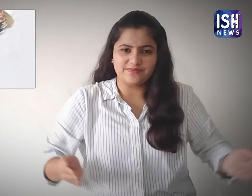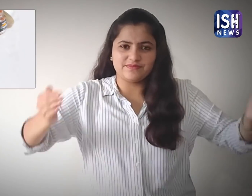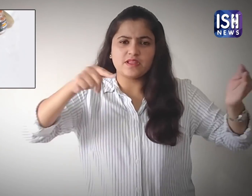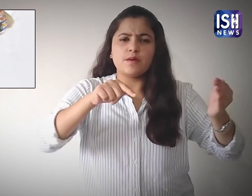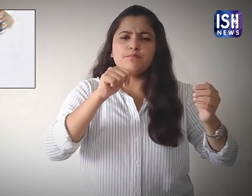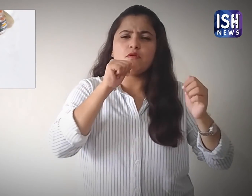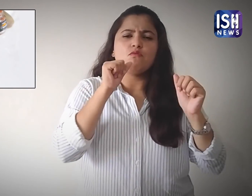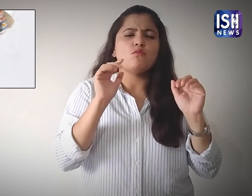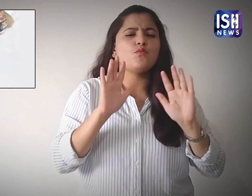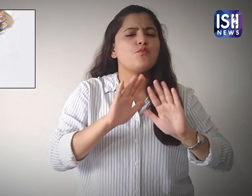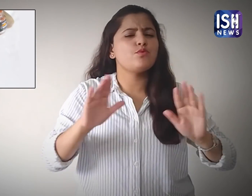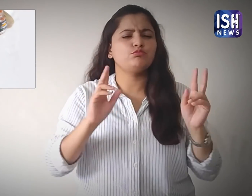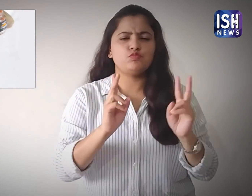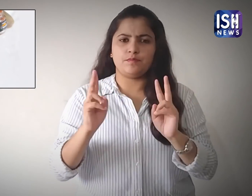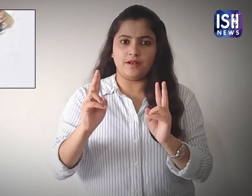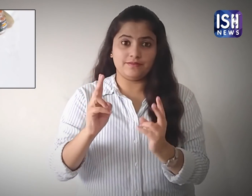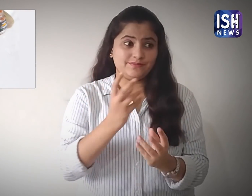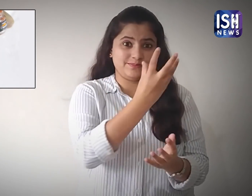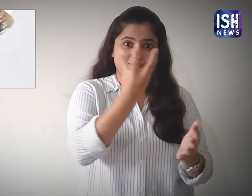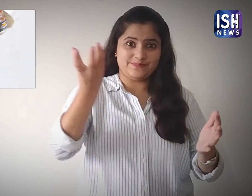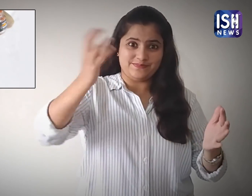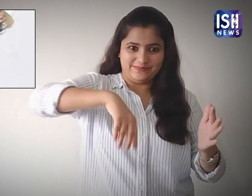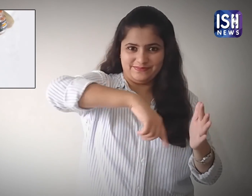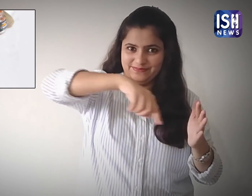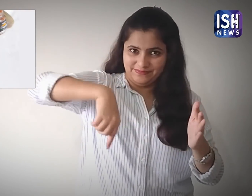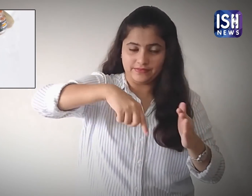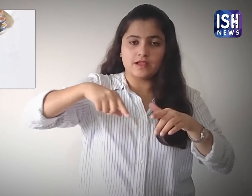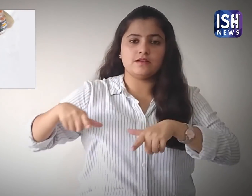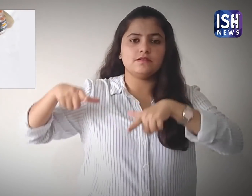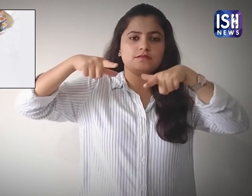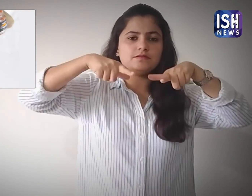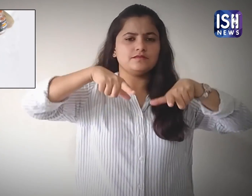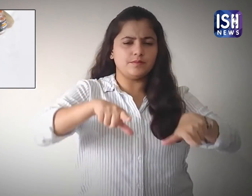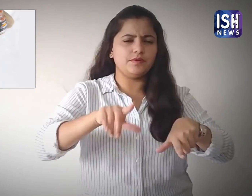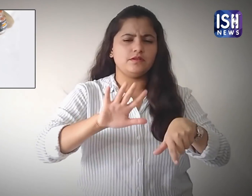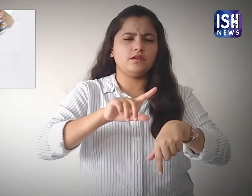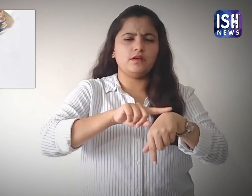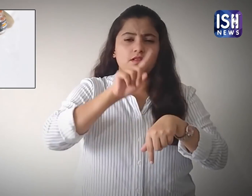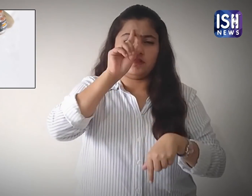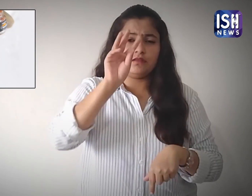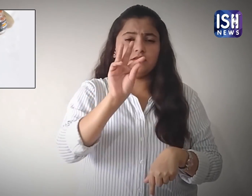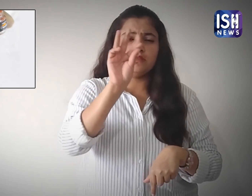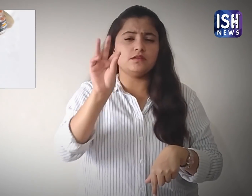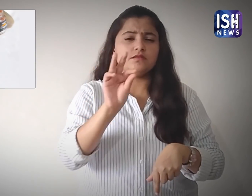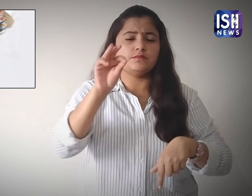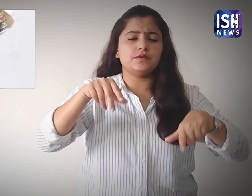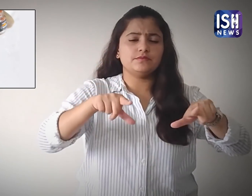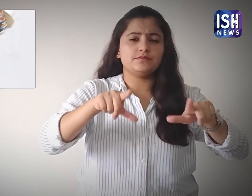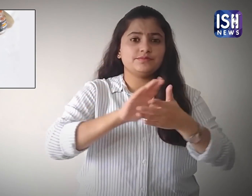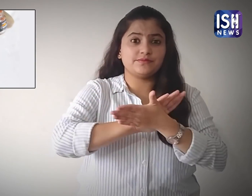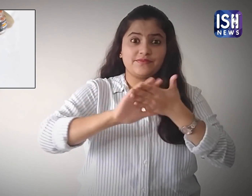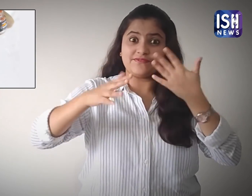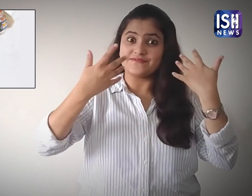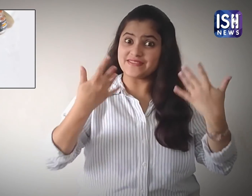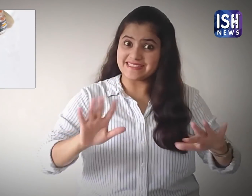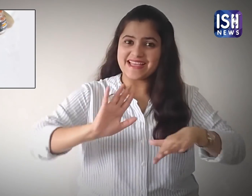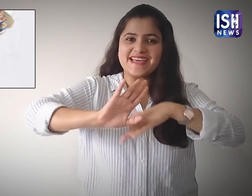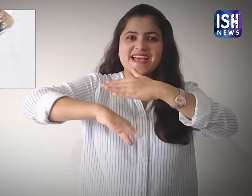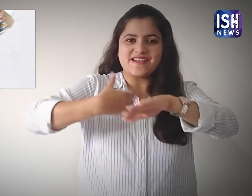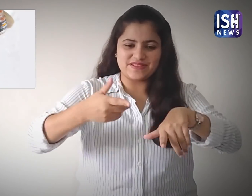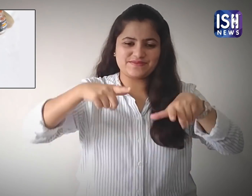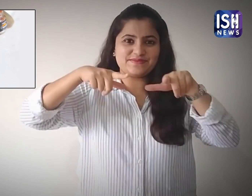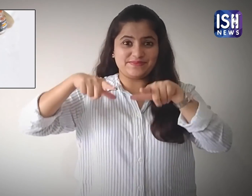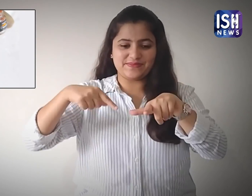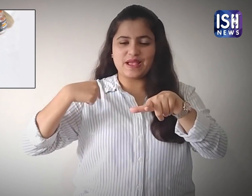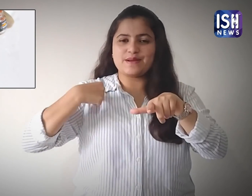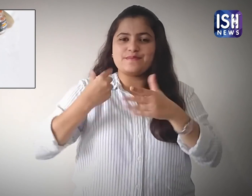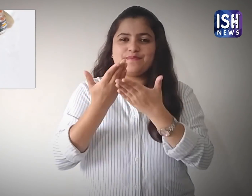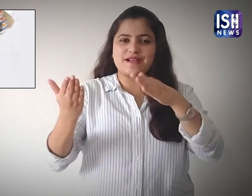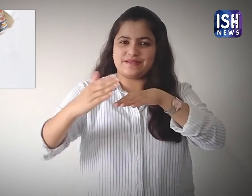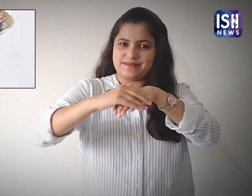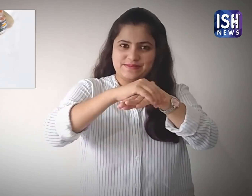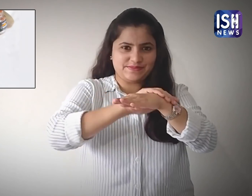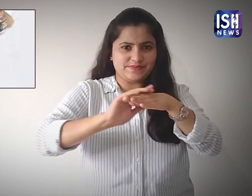Add the coffee mix to a tub of water and soak your feet for half an hour and then pat them dry.